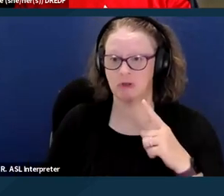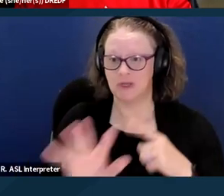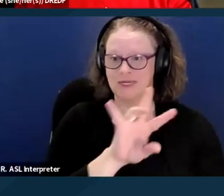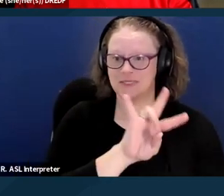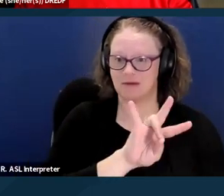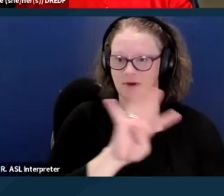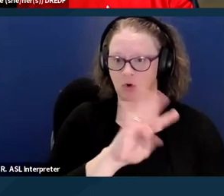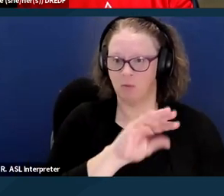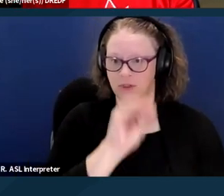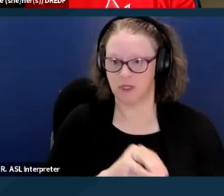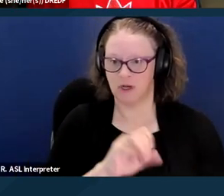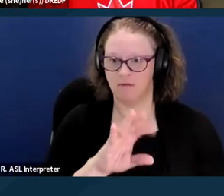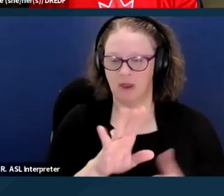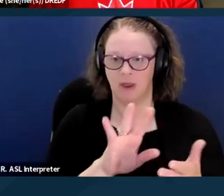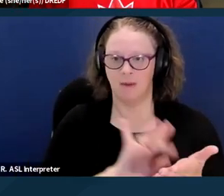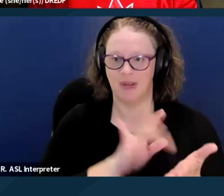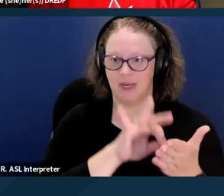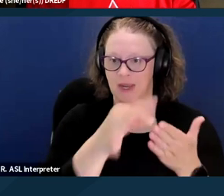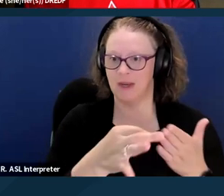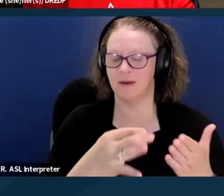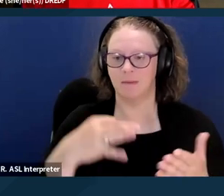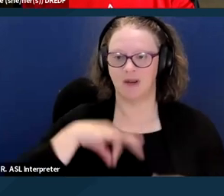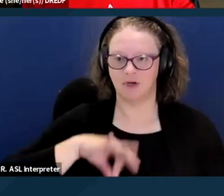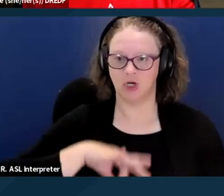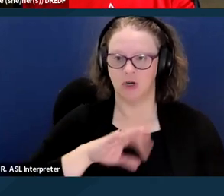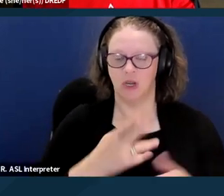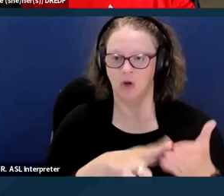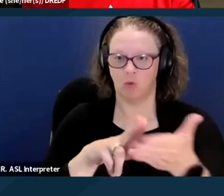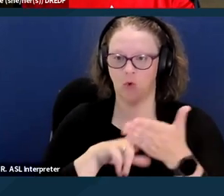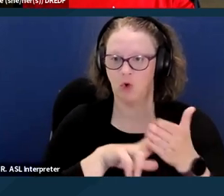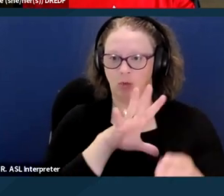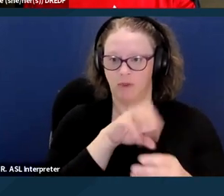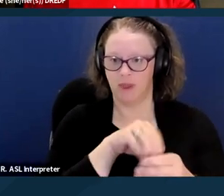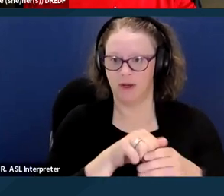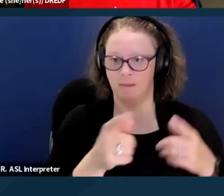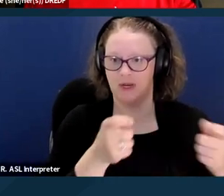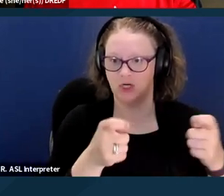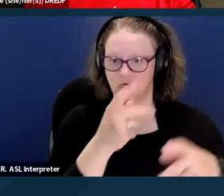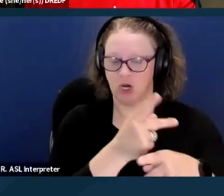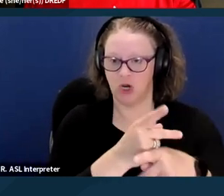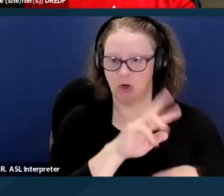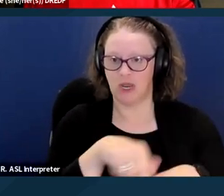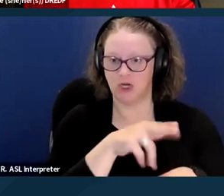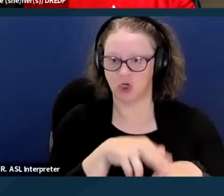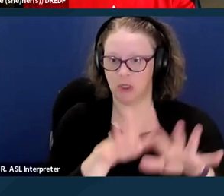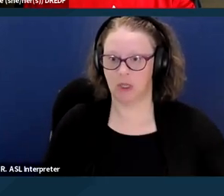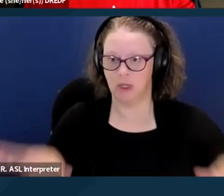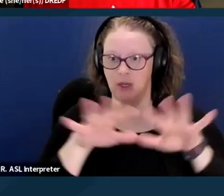of Medicaid beneficiaries enrolled in managed care nationally. Our state has a history of really relying on Medi-Cal plans.